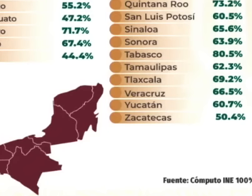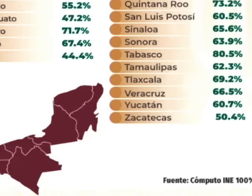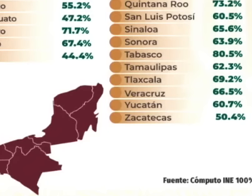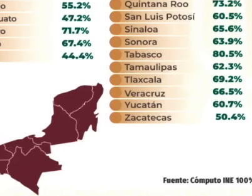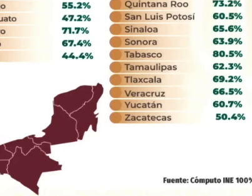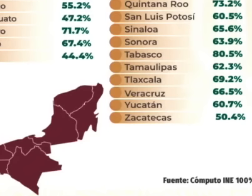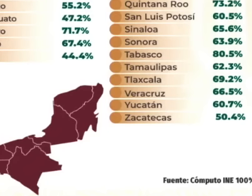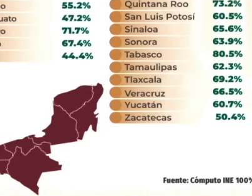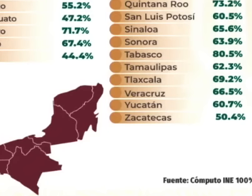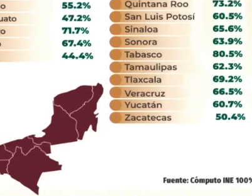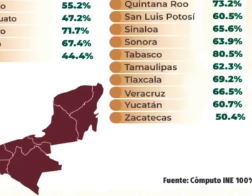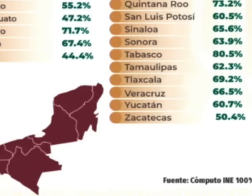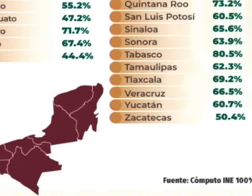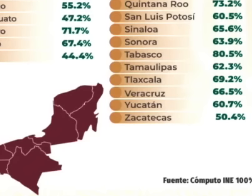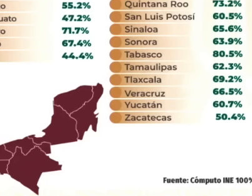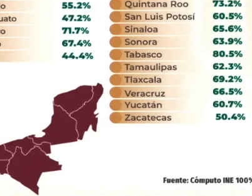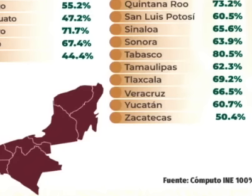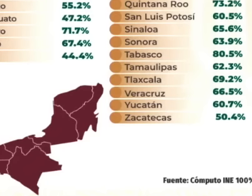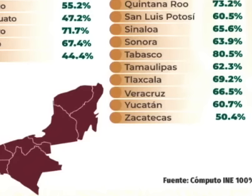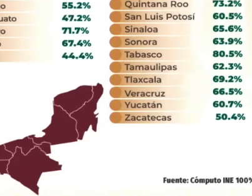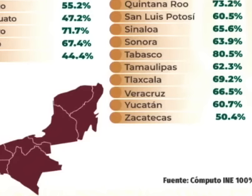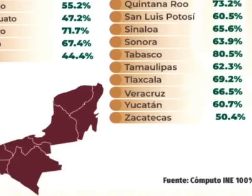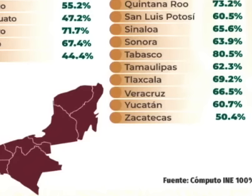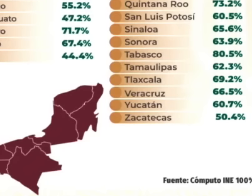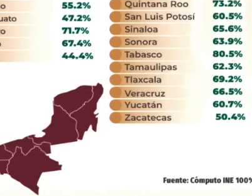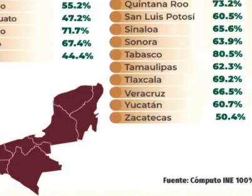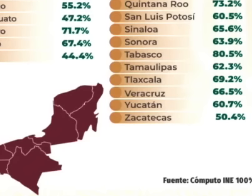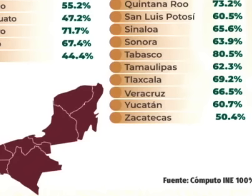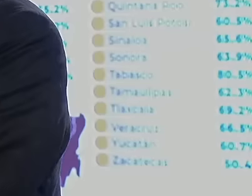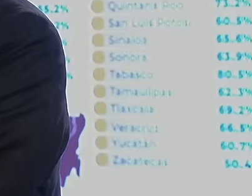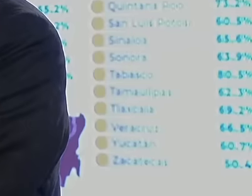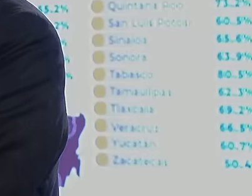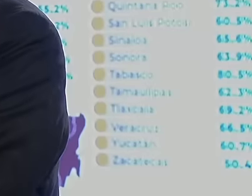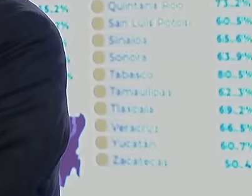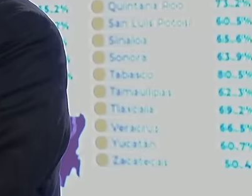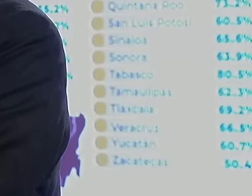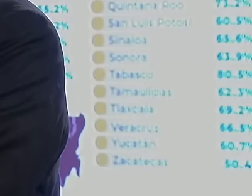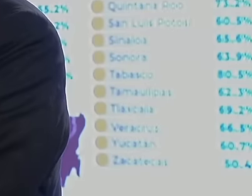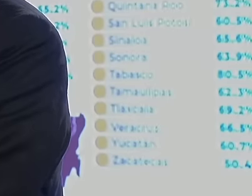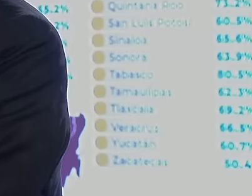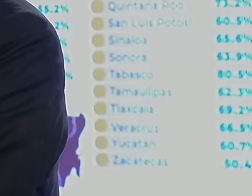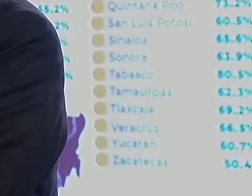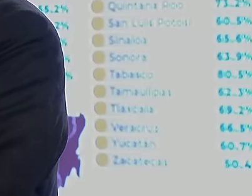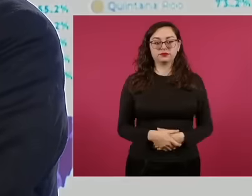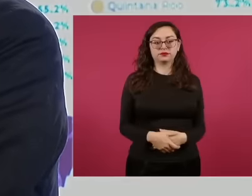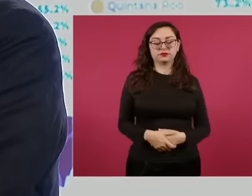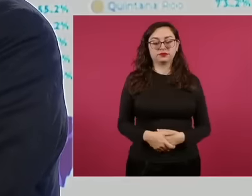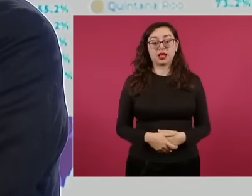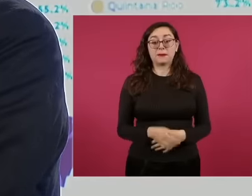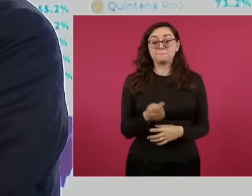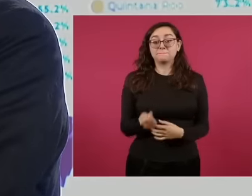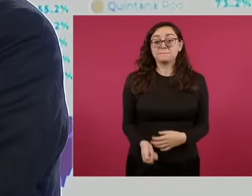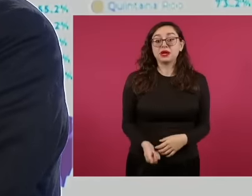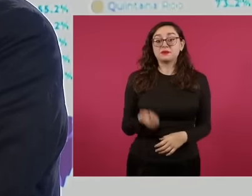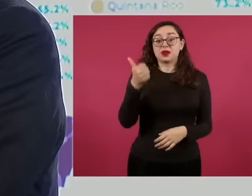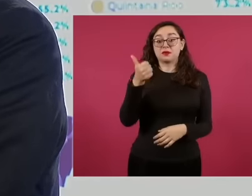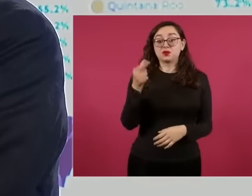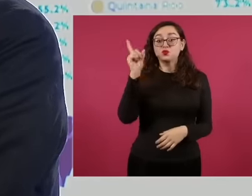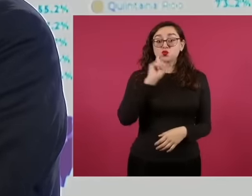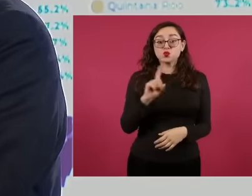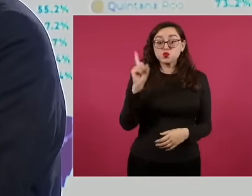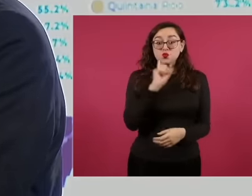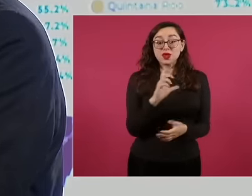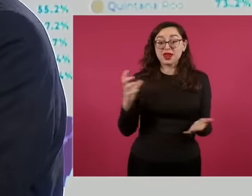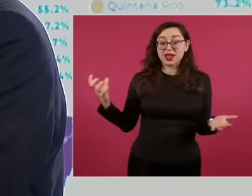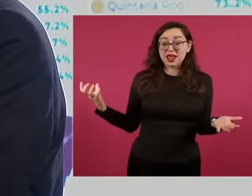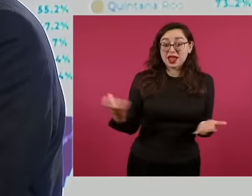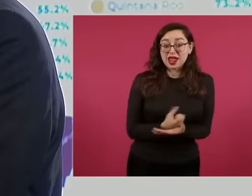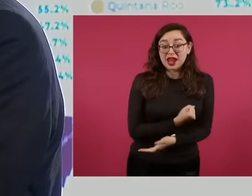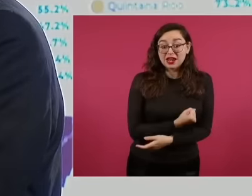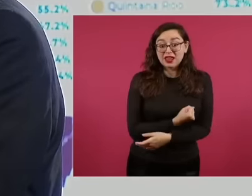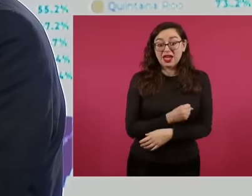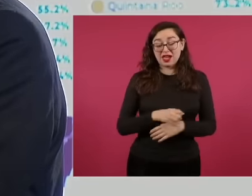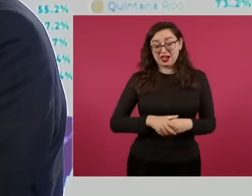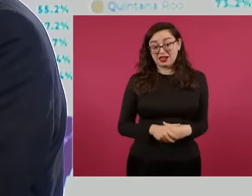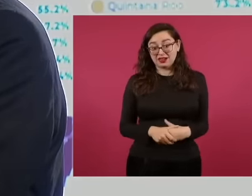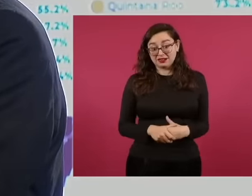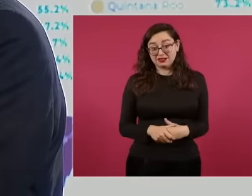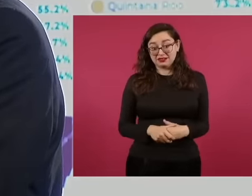govern after centuries. a woman, our country was